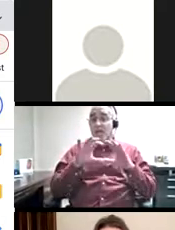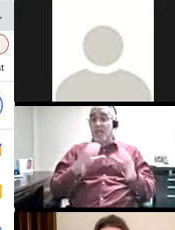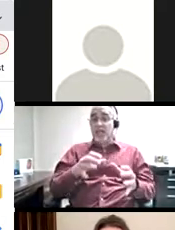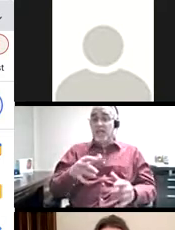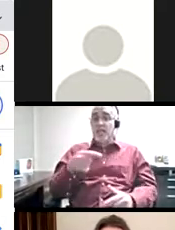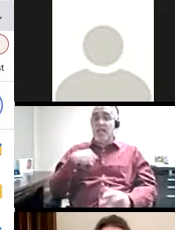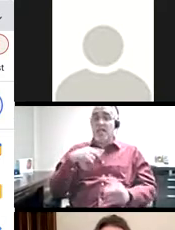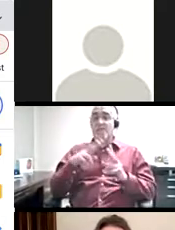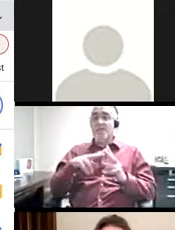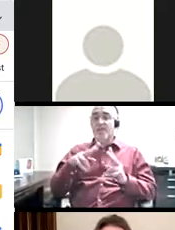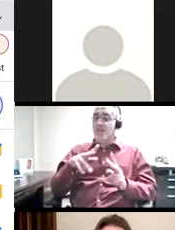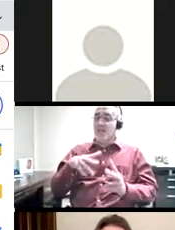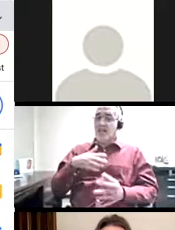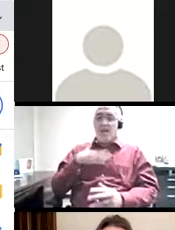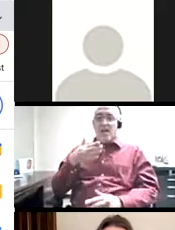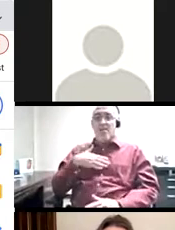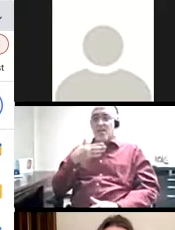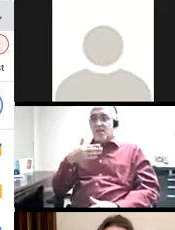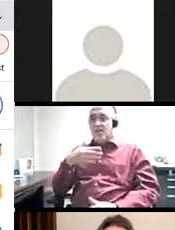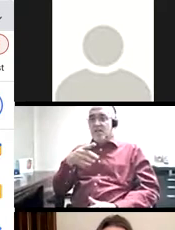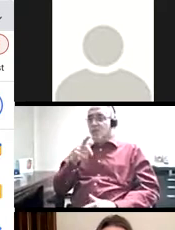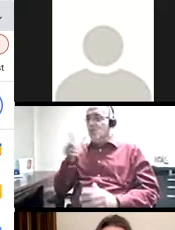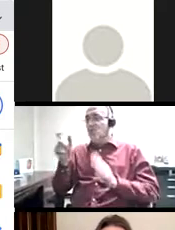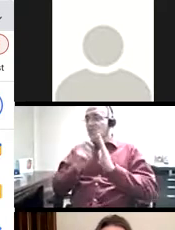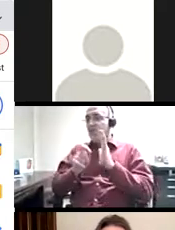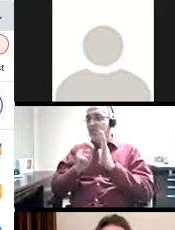I'm extremely grateful to our moderator, Dr. Christina Katopodis,